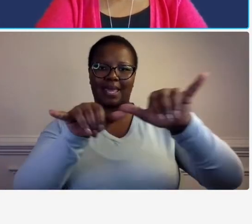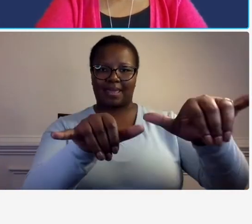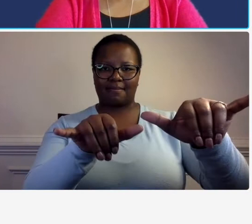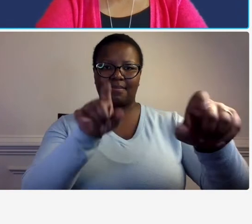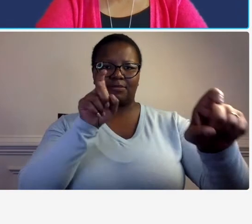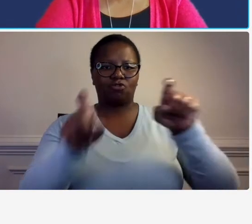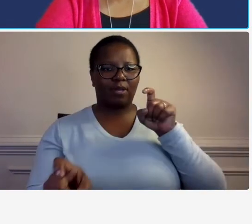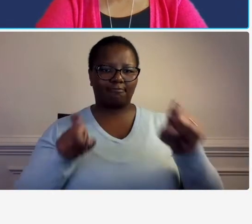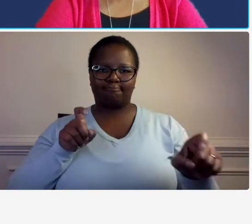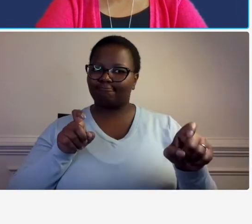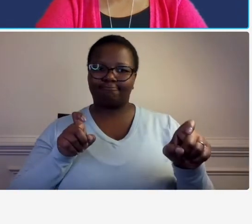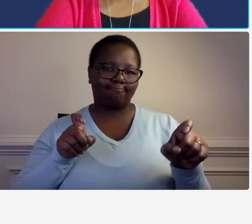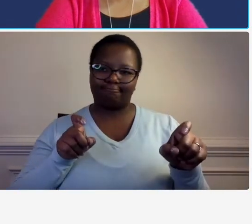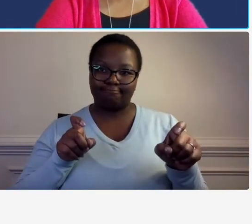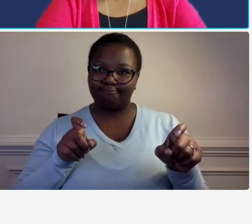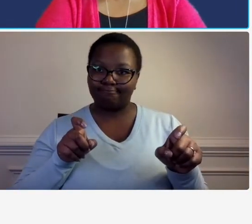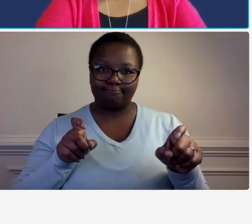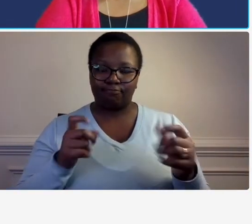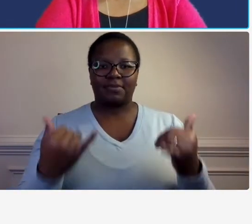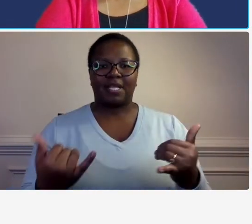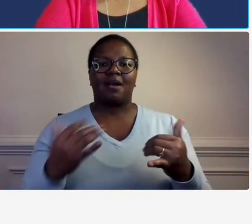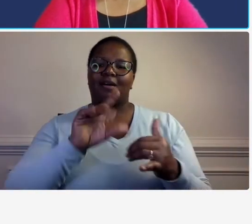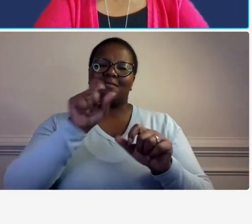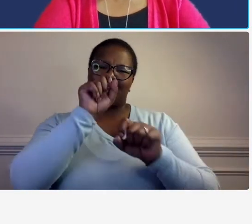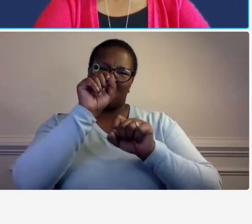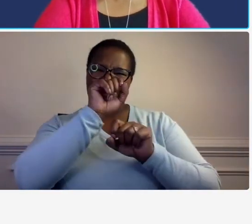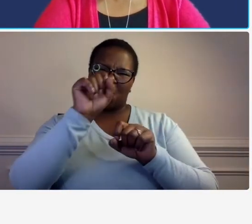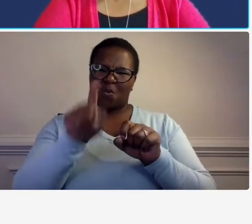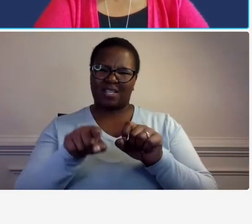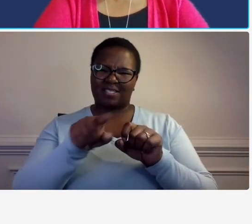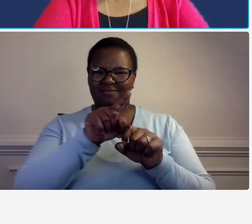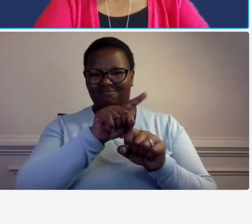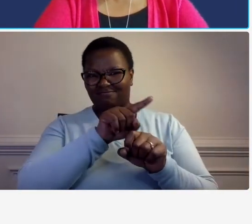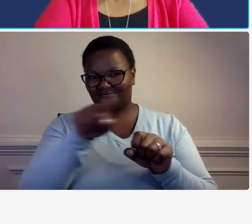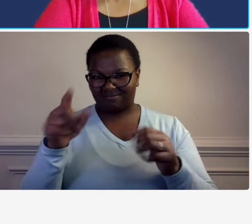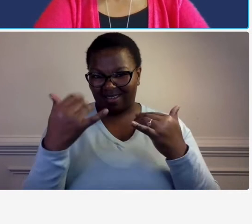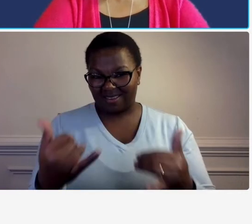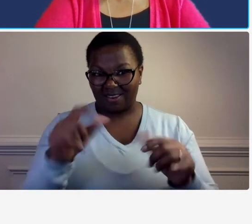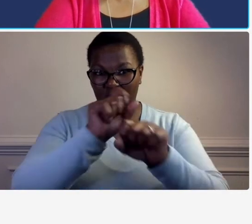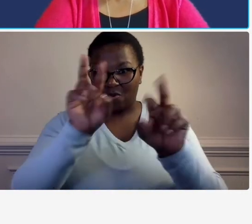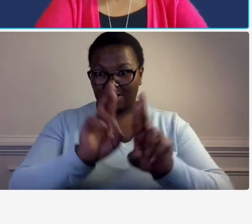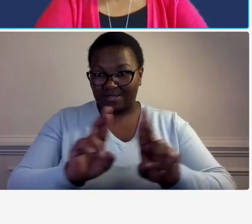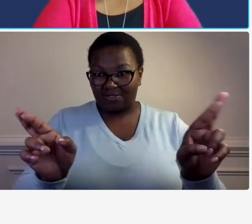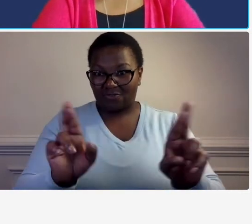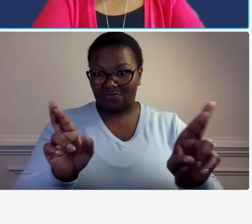so um polling question here's a good question so be ready to answer this in the chat